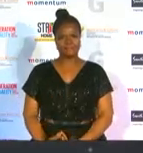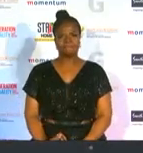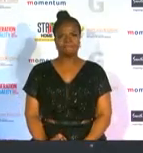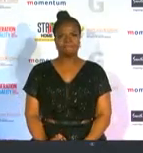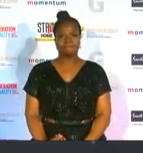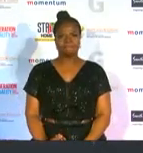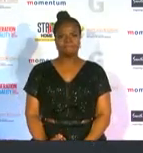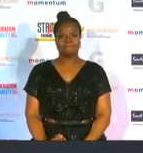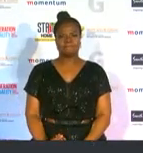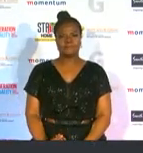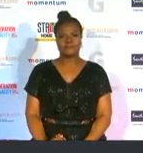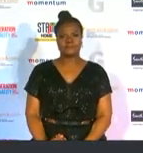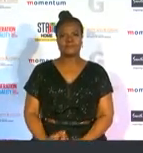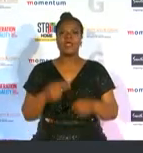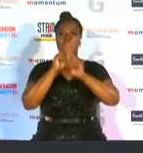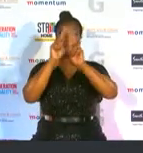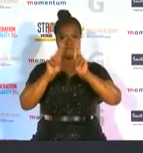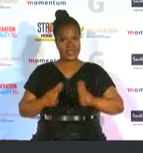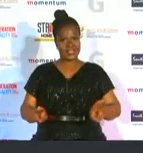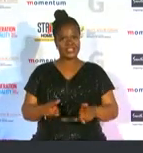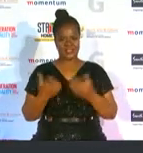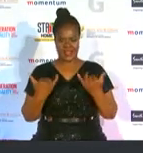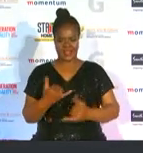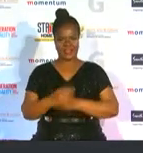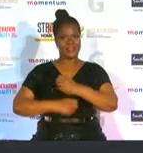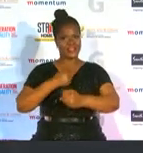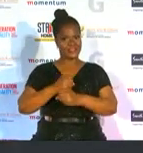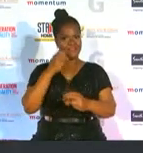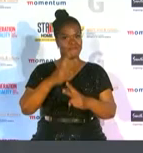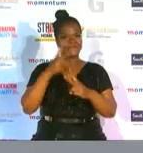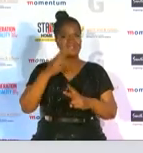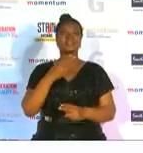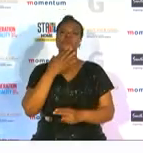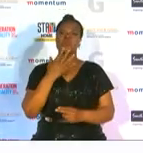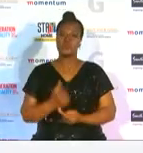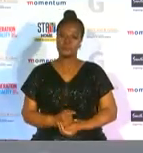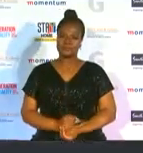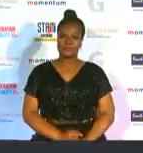for federation of the year the finalists are